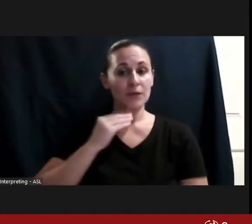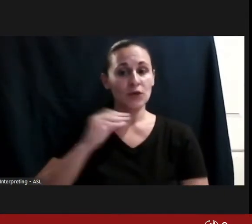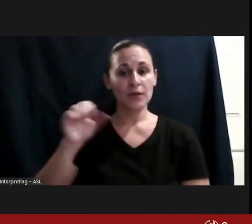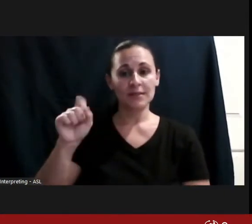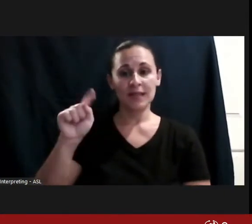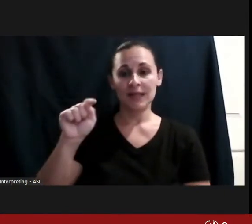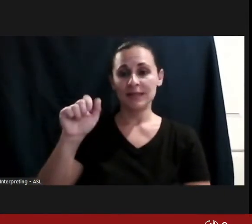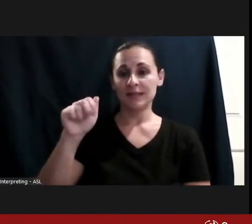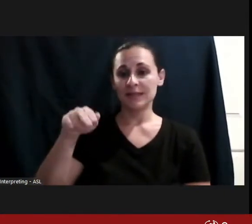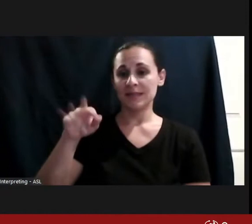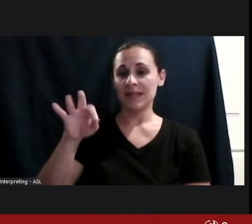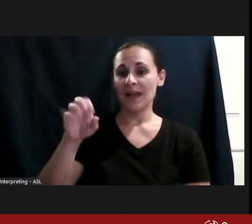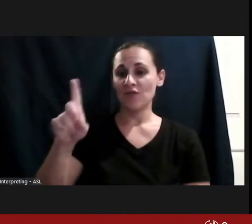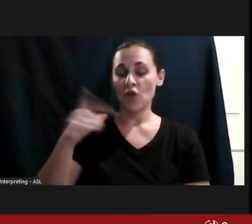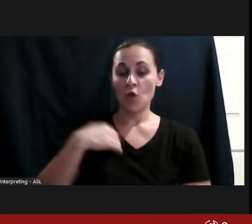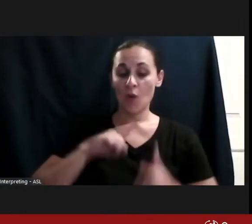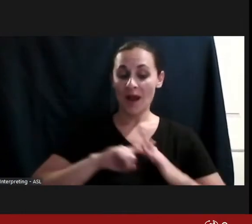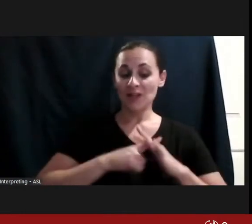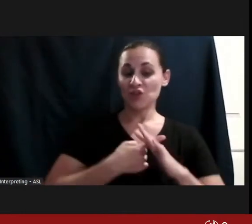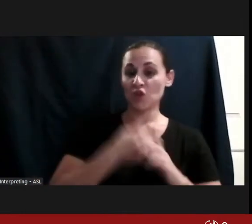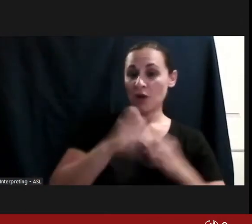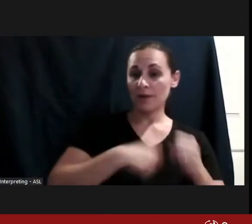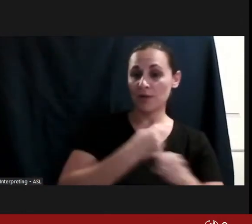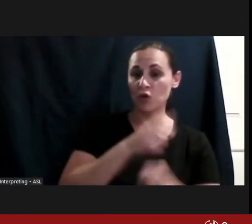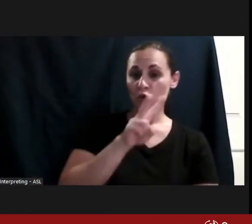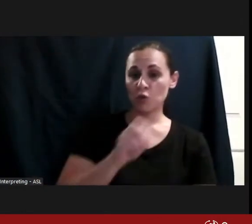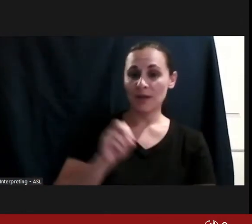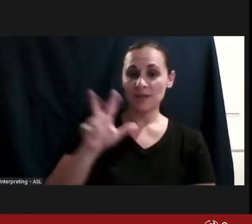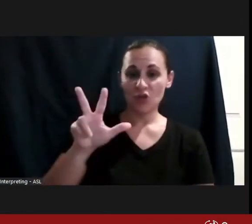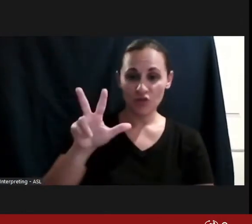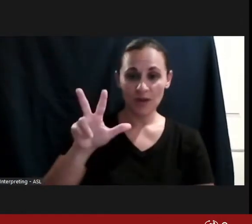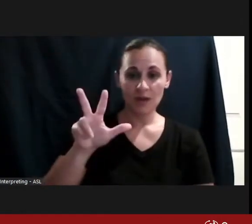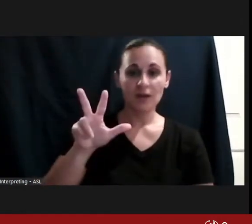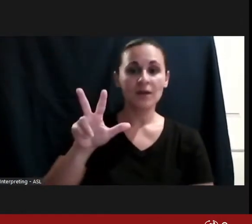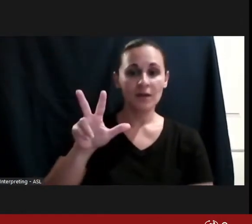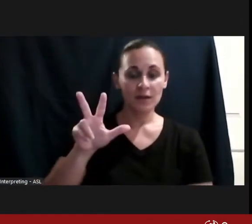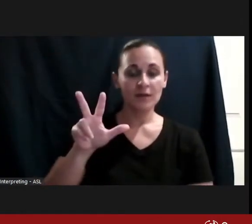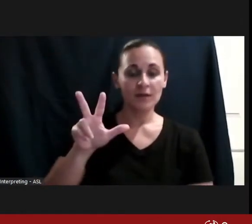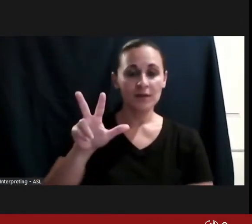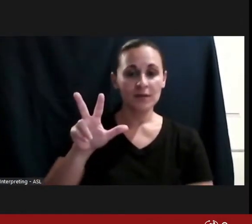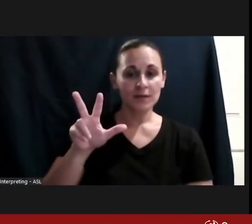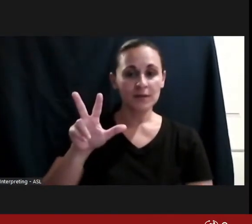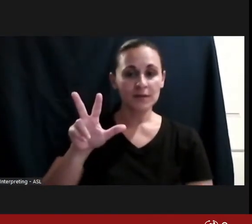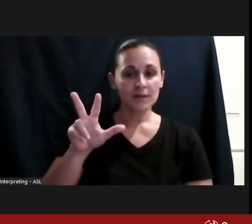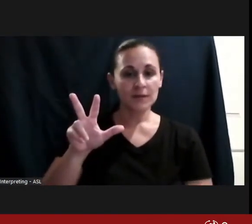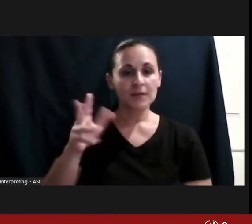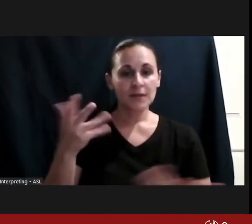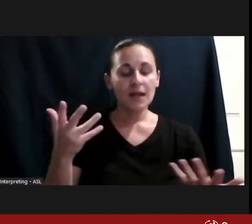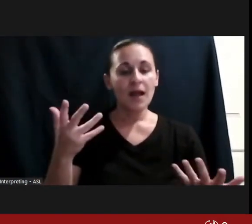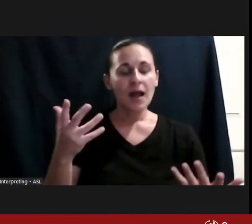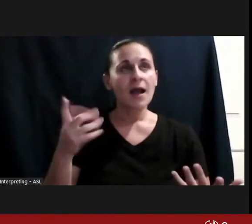I started in 2003 -- -- I should probably fact check this, but I believe that was